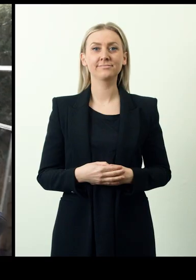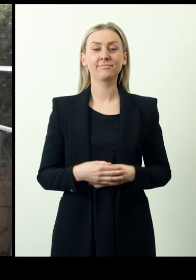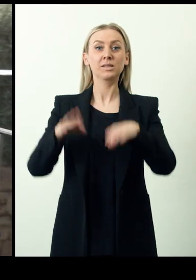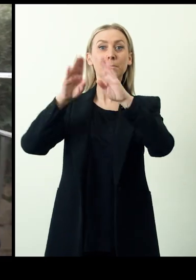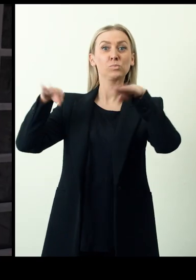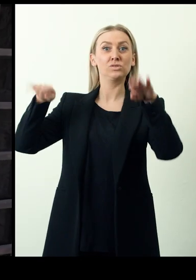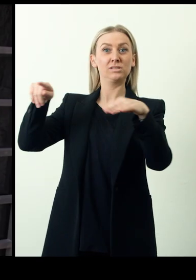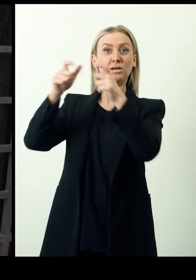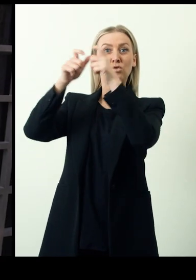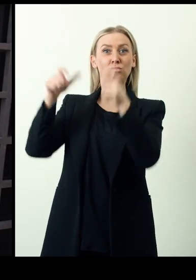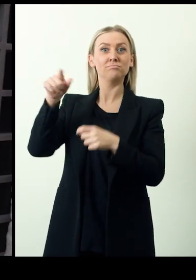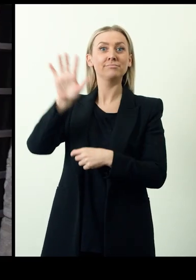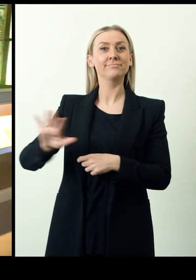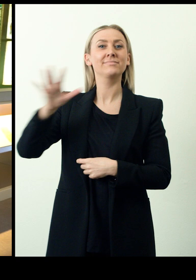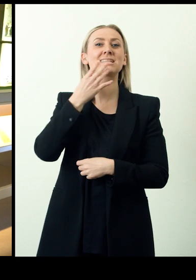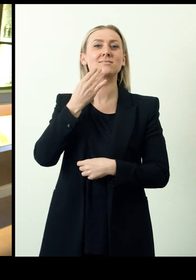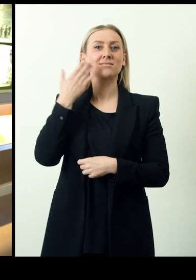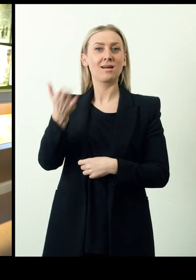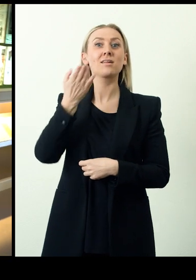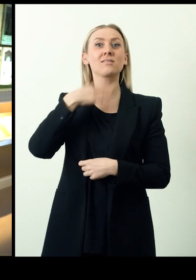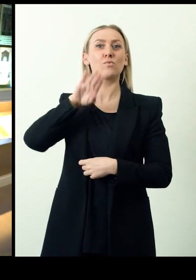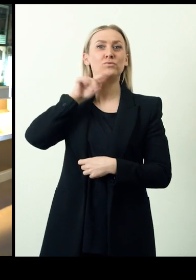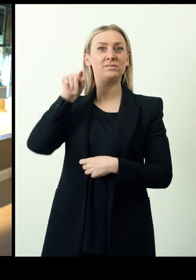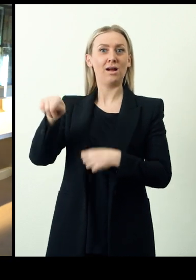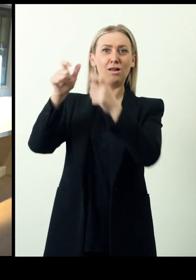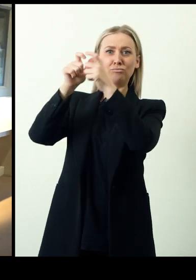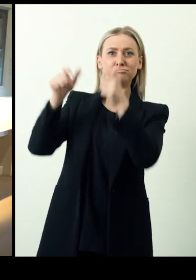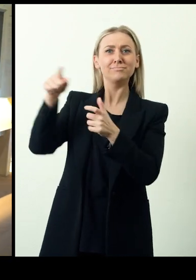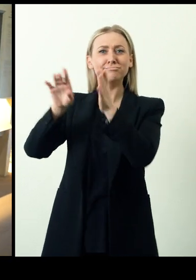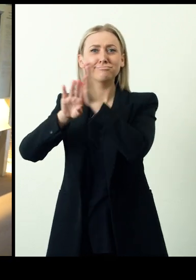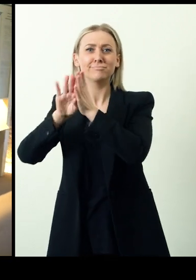The Tower of David Museum an ancient citadel in Jerusalem, Israel has developed